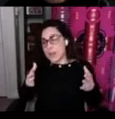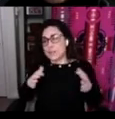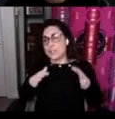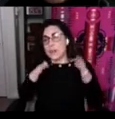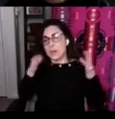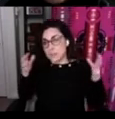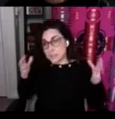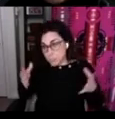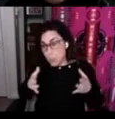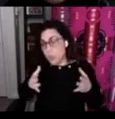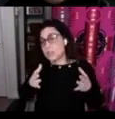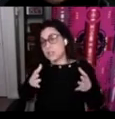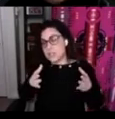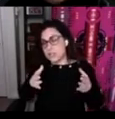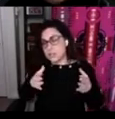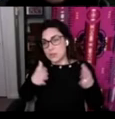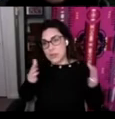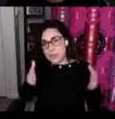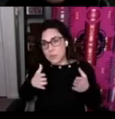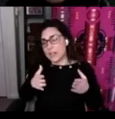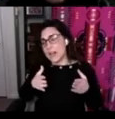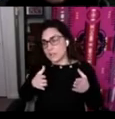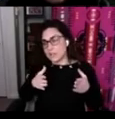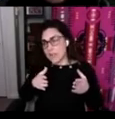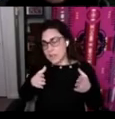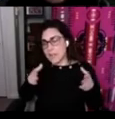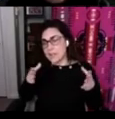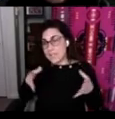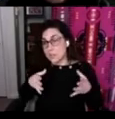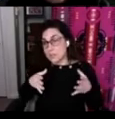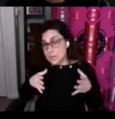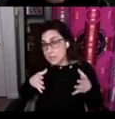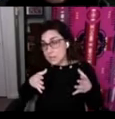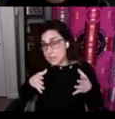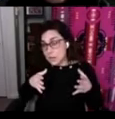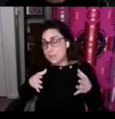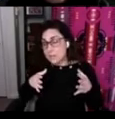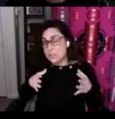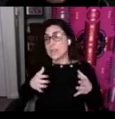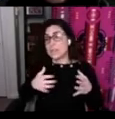to help to support teachers who they would classify I think as intermediate speakers to be